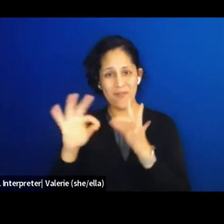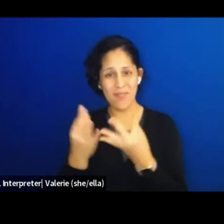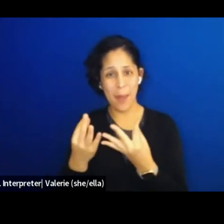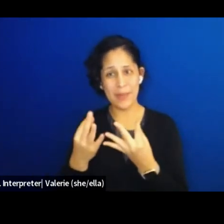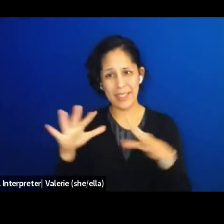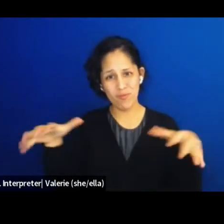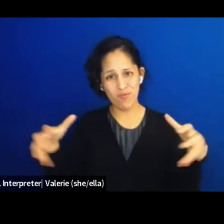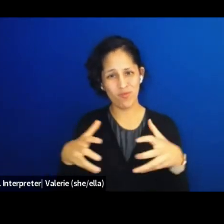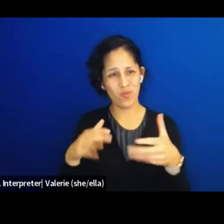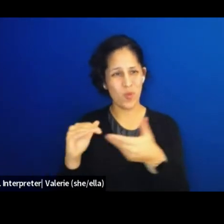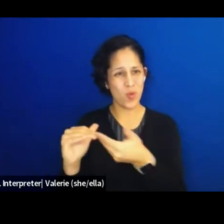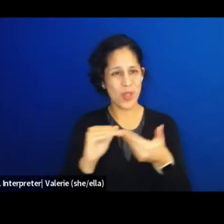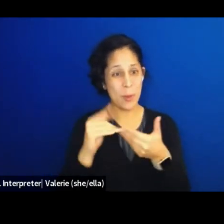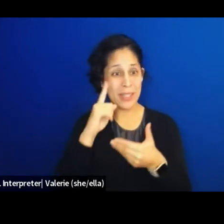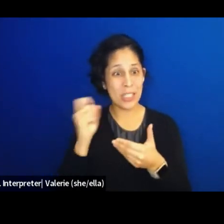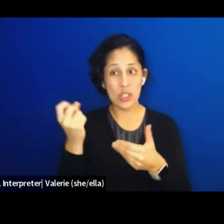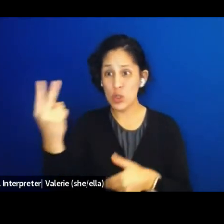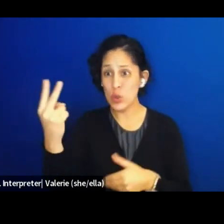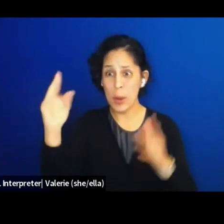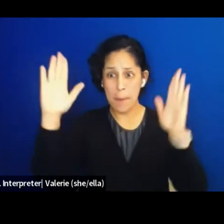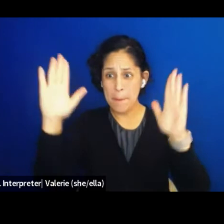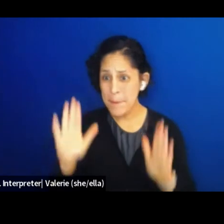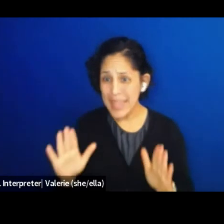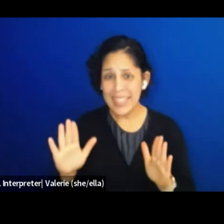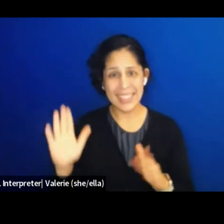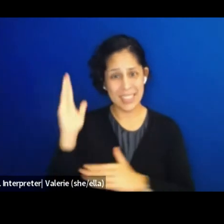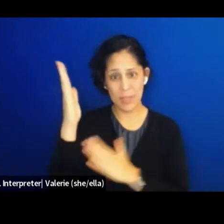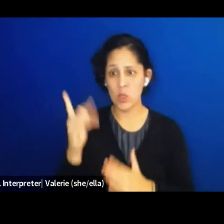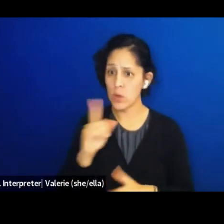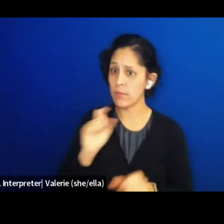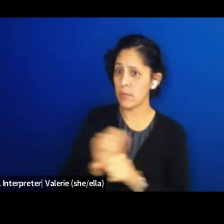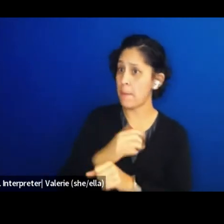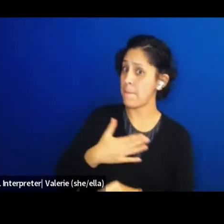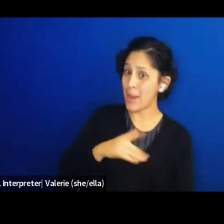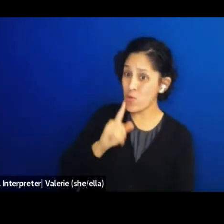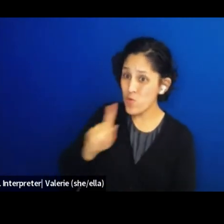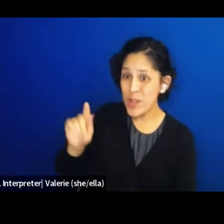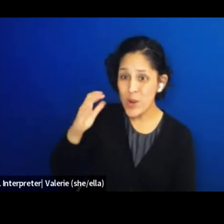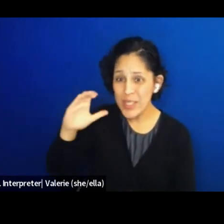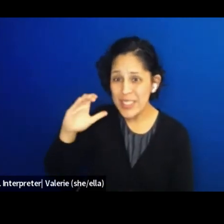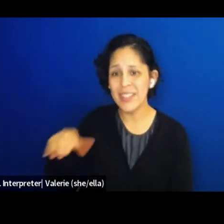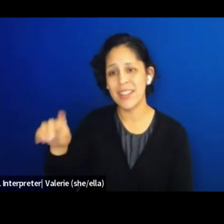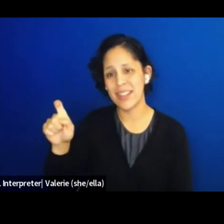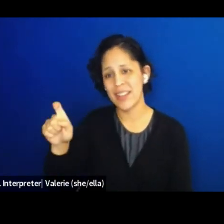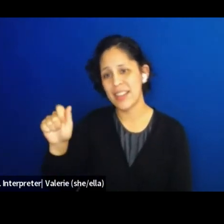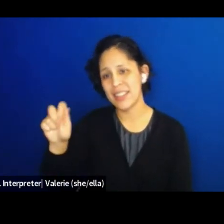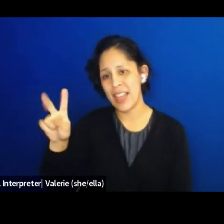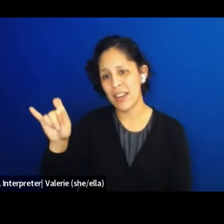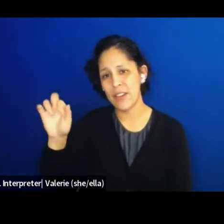This is insane are my wonderful and real life cousins, Xavier Cortada, and Ana Maria Kleymeyer.